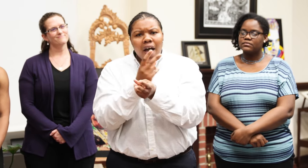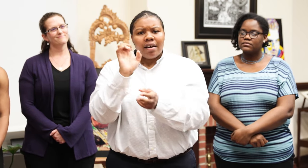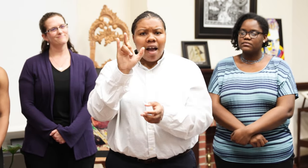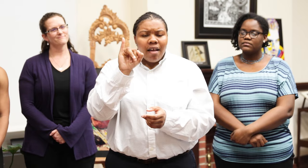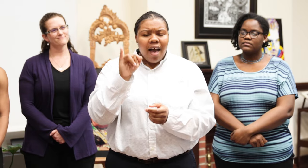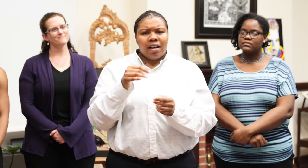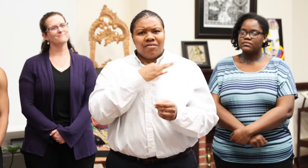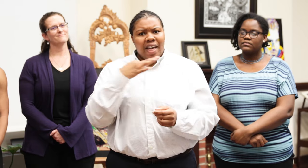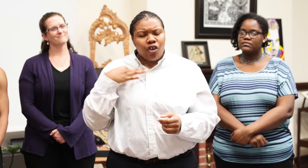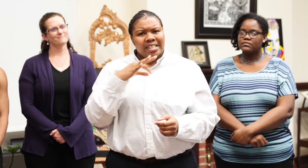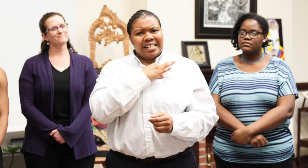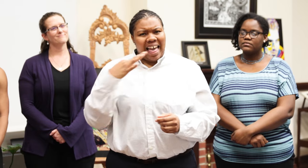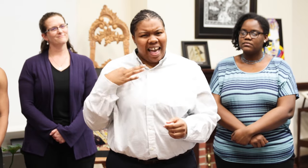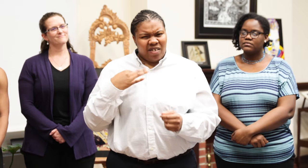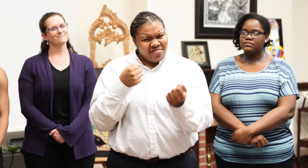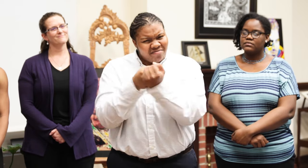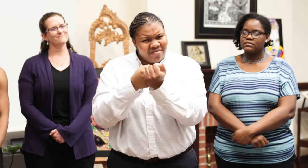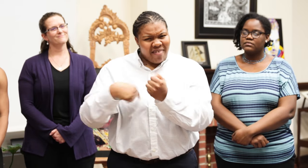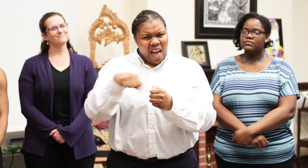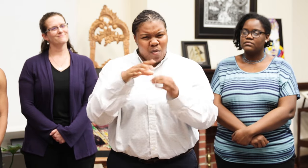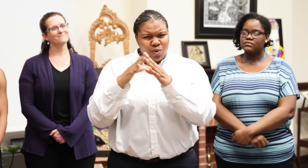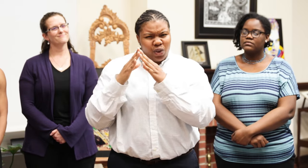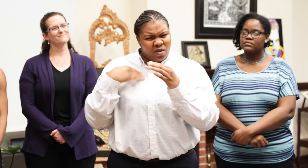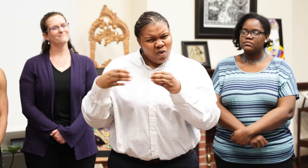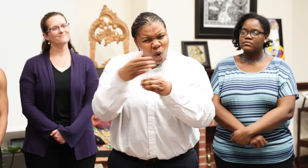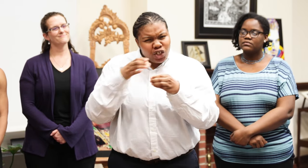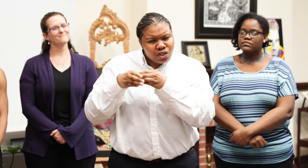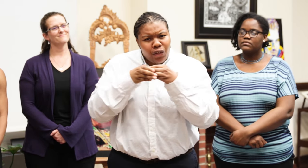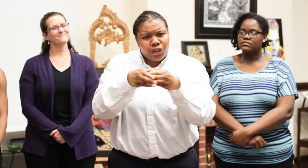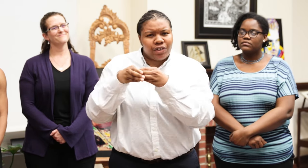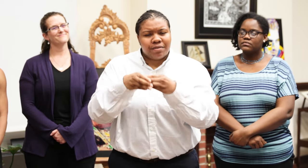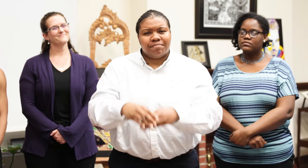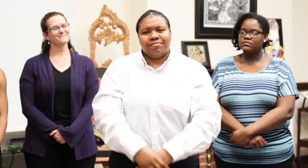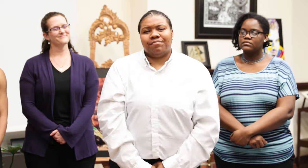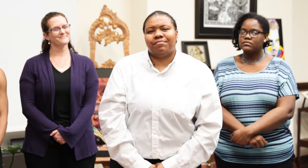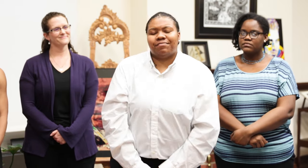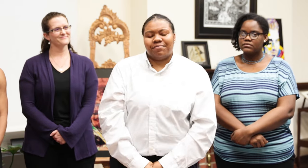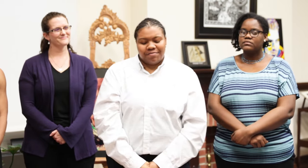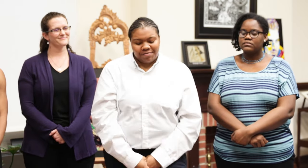and ELI students, and faculty and staff showing up and sharing their support.